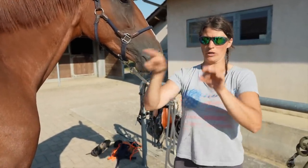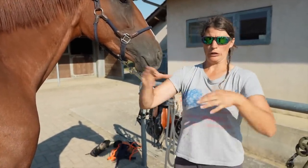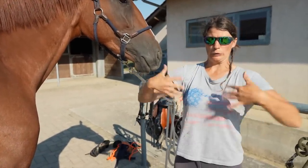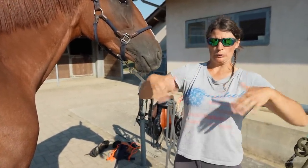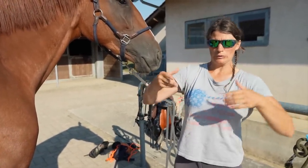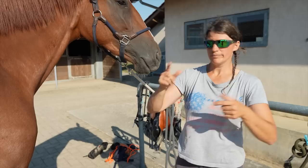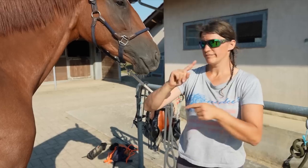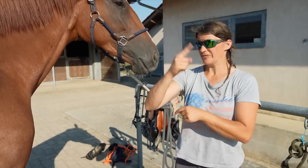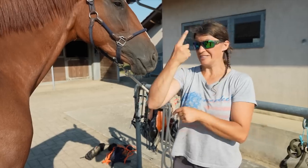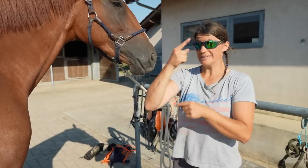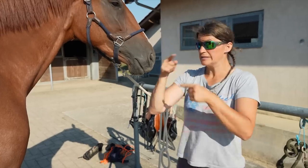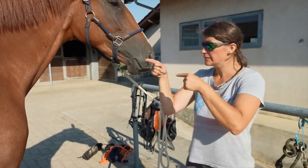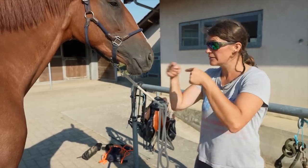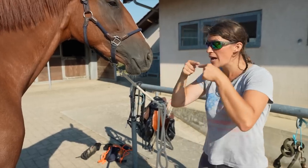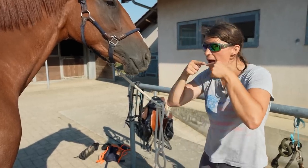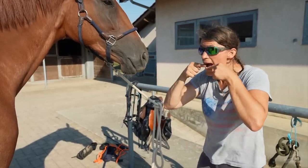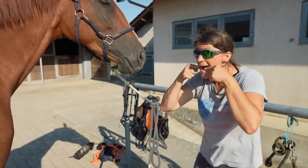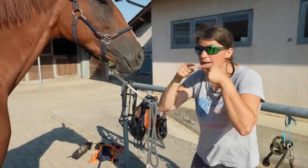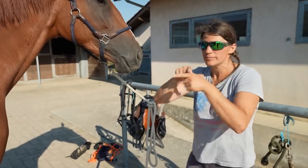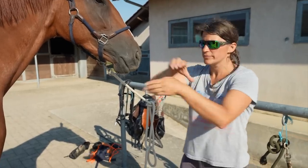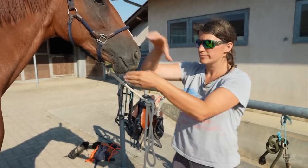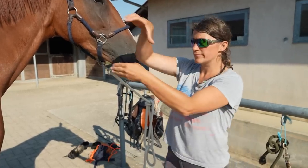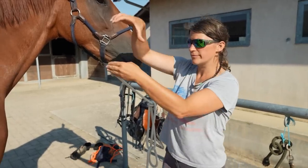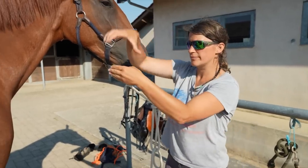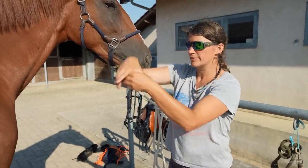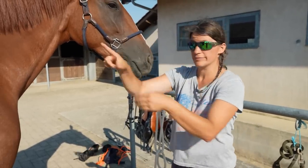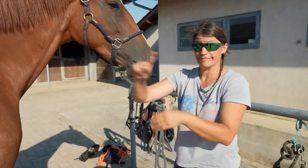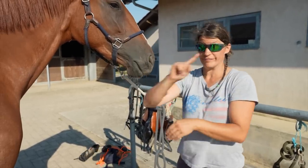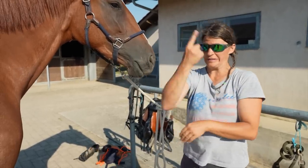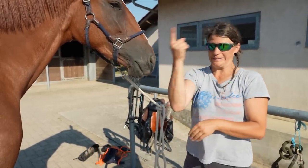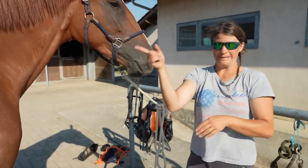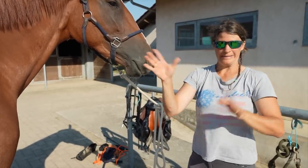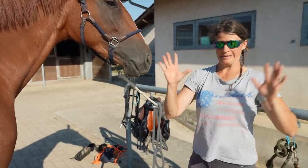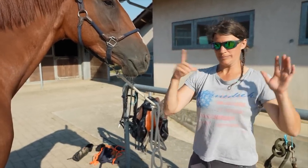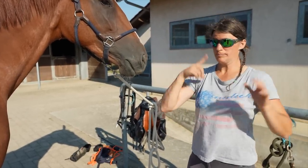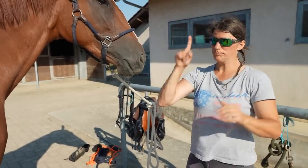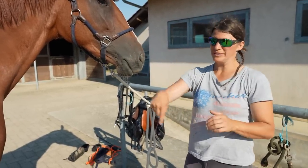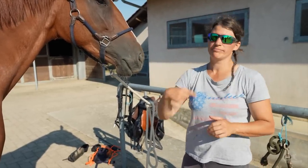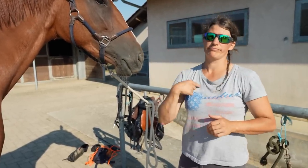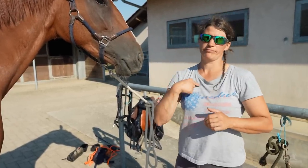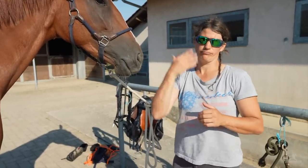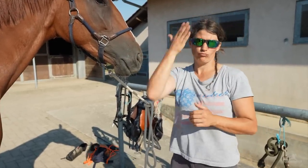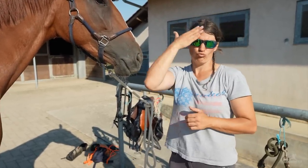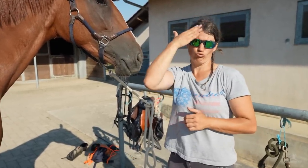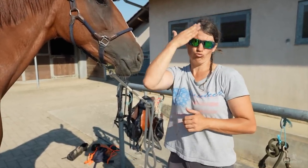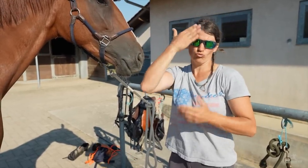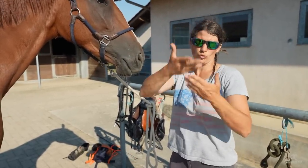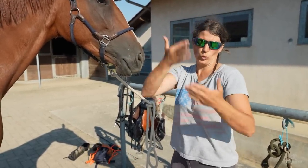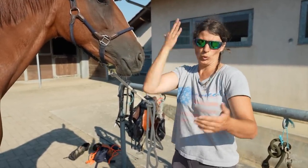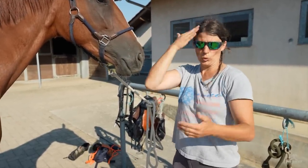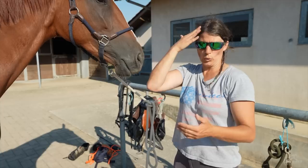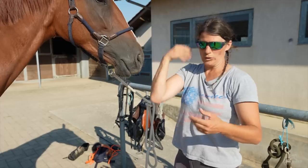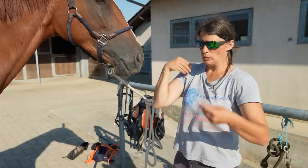I remember when it was her first time wearing a saddle and bridle. They needed an expert and I have experience in this.